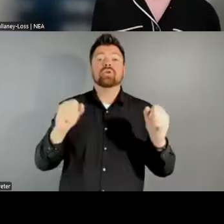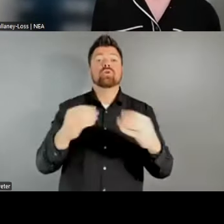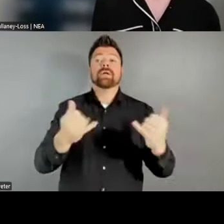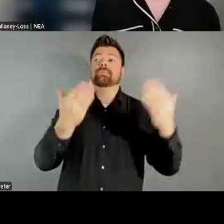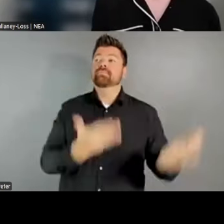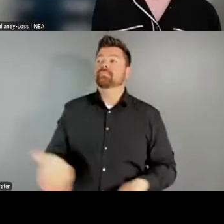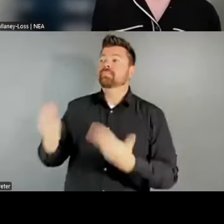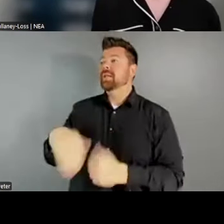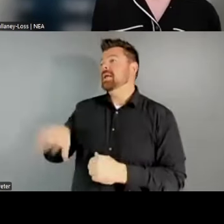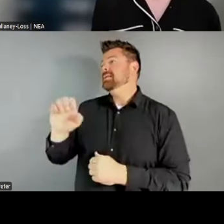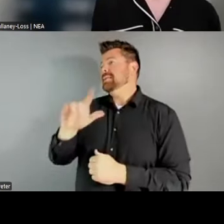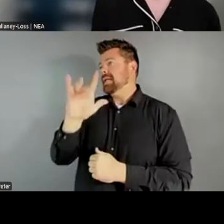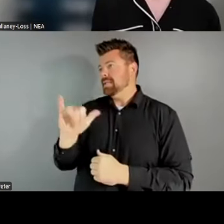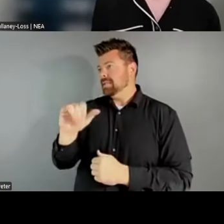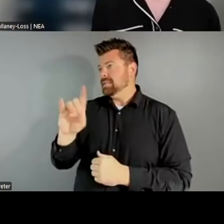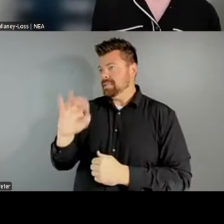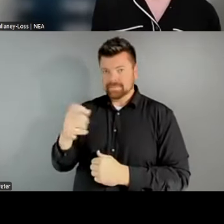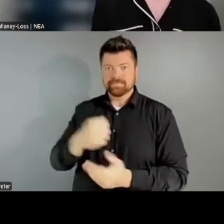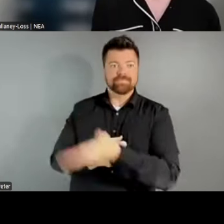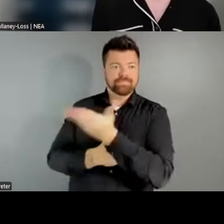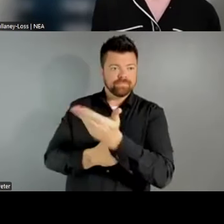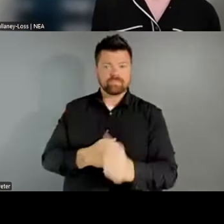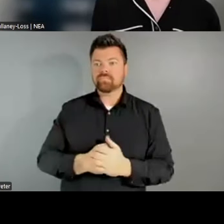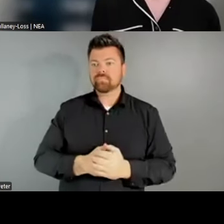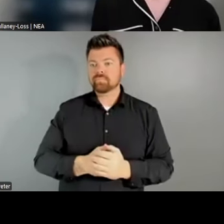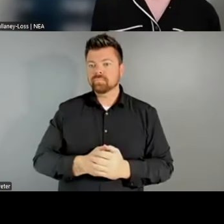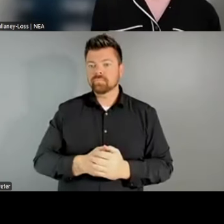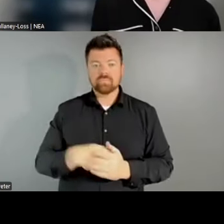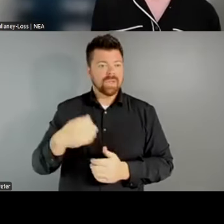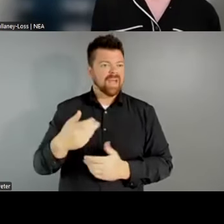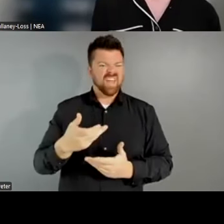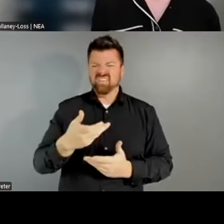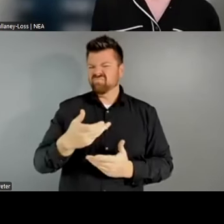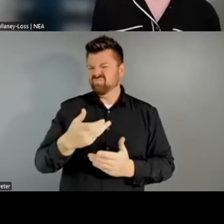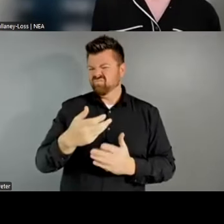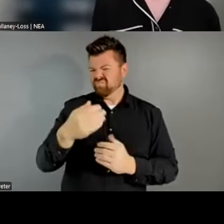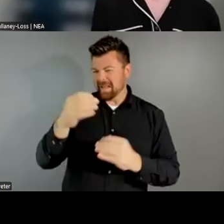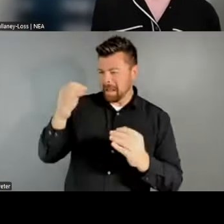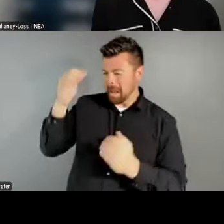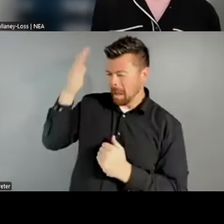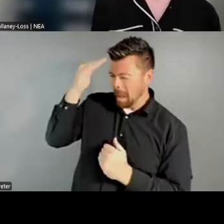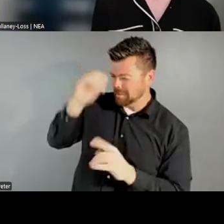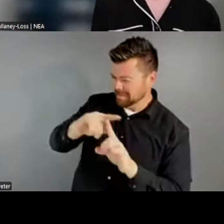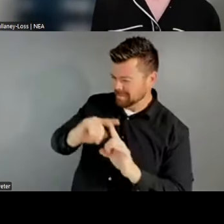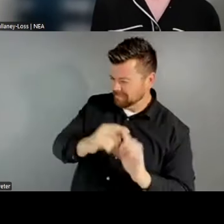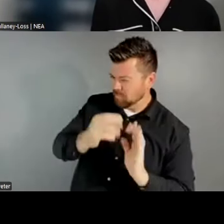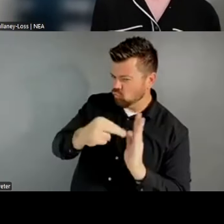Dix. Sally, you wear a couple of different hats here as the actual head of a local arts agency,